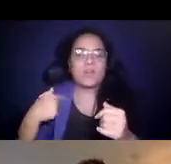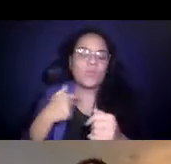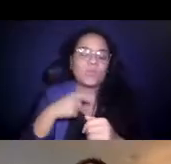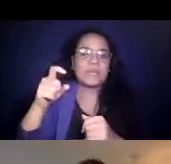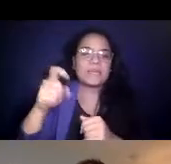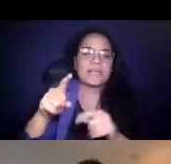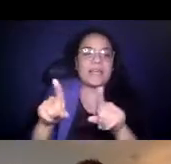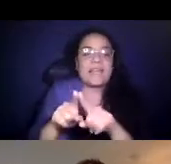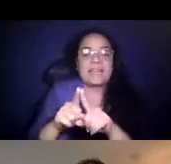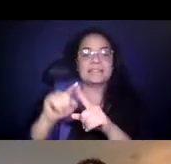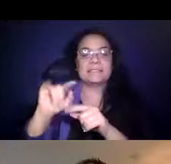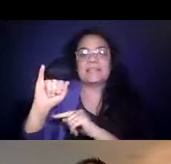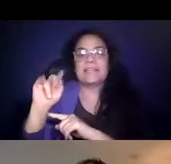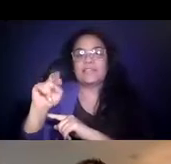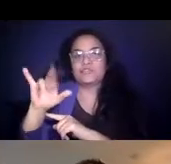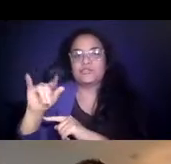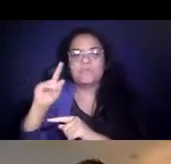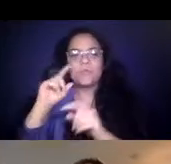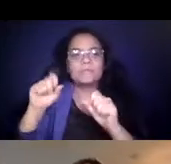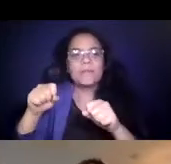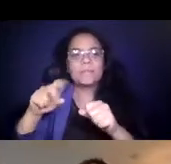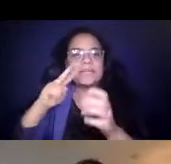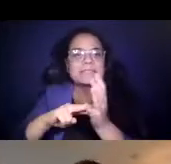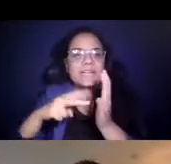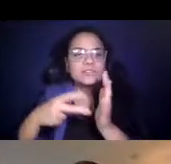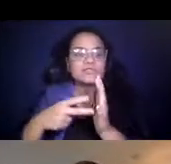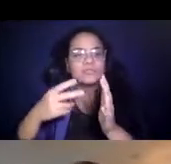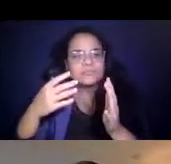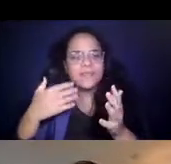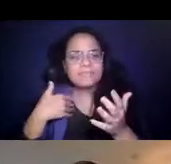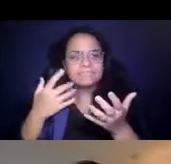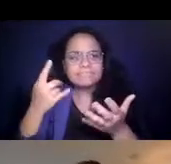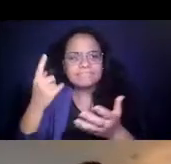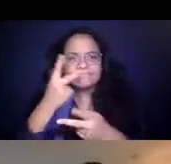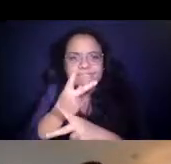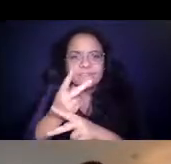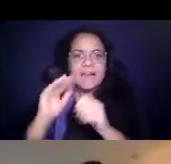an industry, to be intentional about how we're going 14:17:42 to win back transit ridership and not passive.